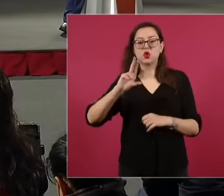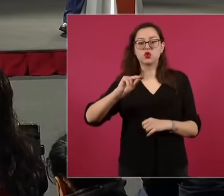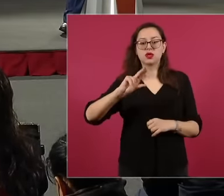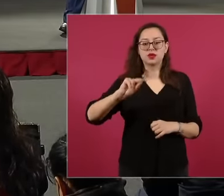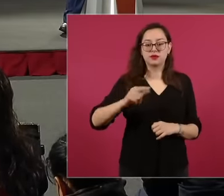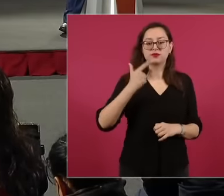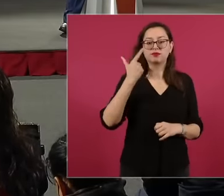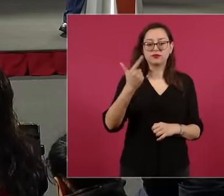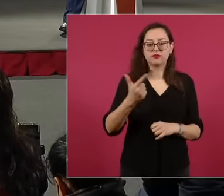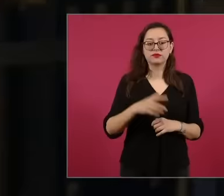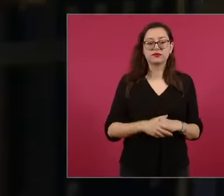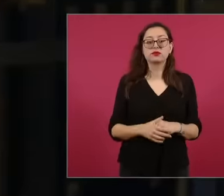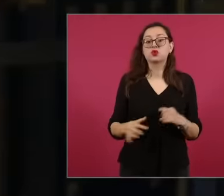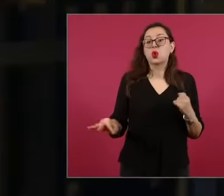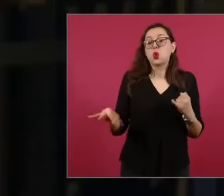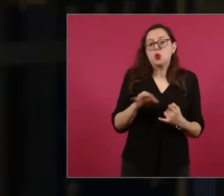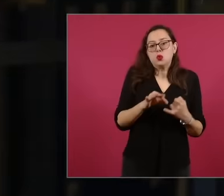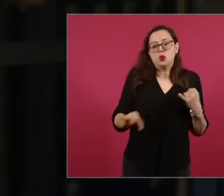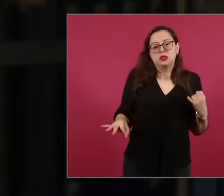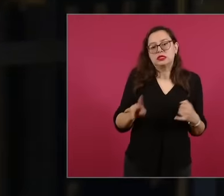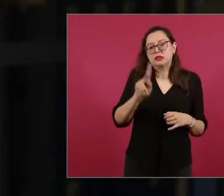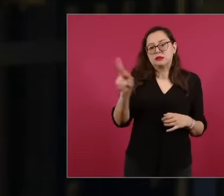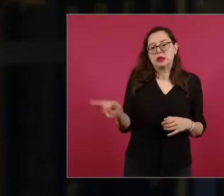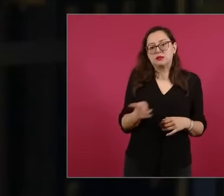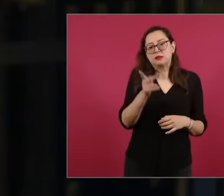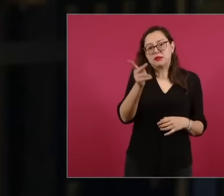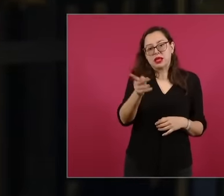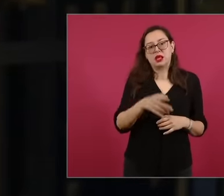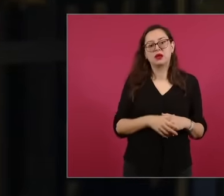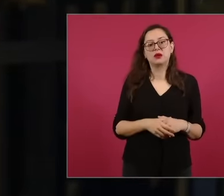so as not to abuse colleagues, but it will be important that